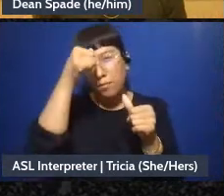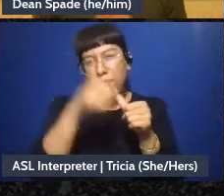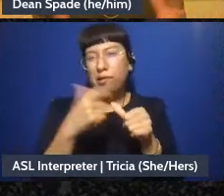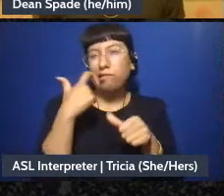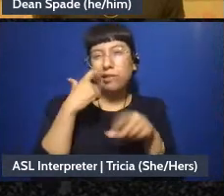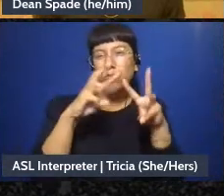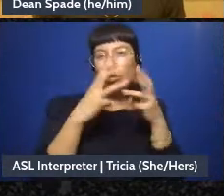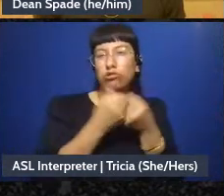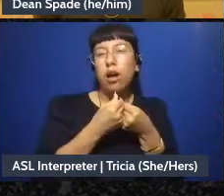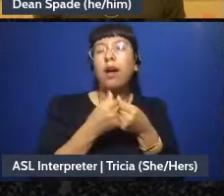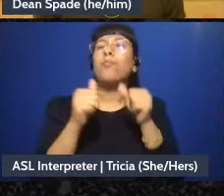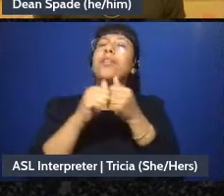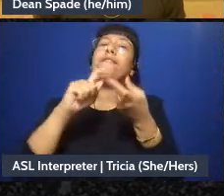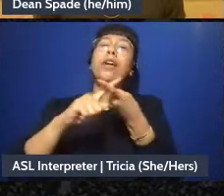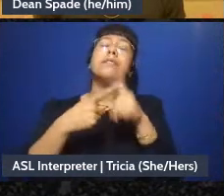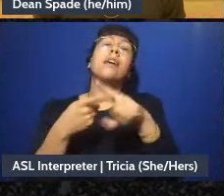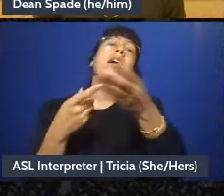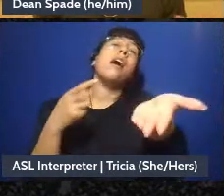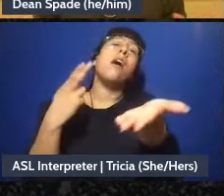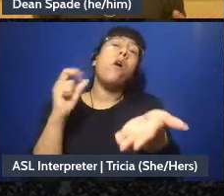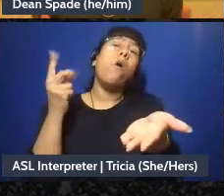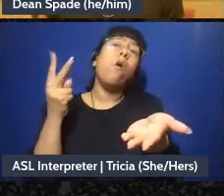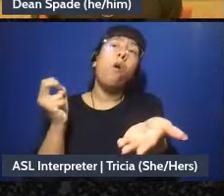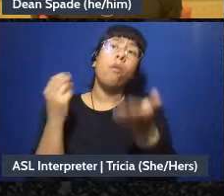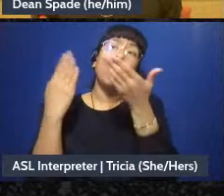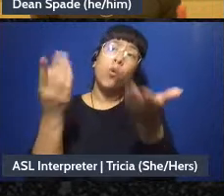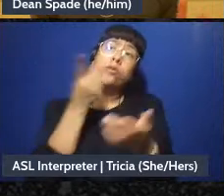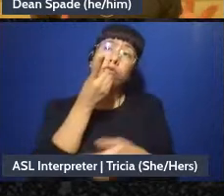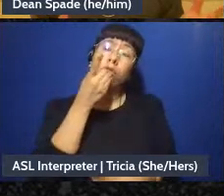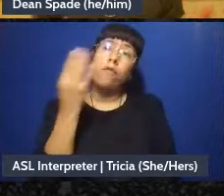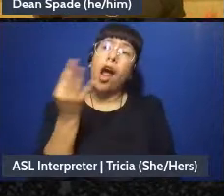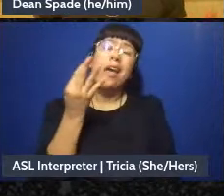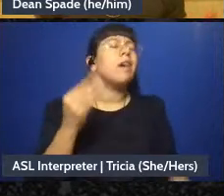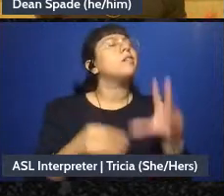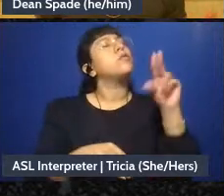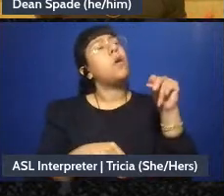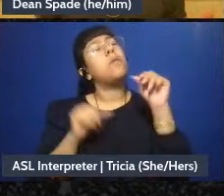I'm like “Hope do you want to get dinner on Friday?” Hope's like “No, I can do Saturday”